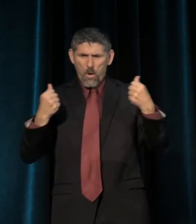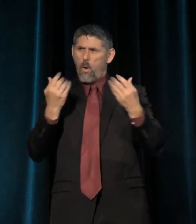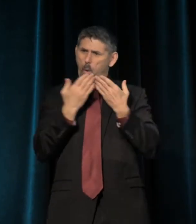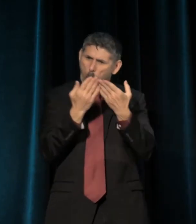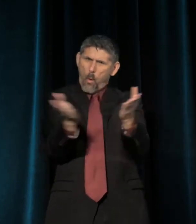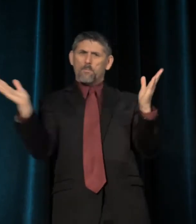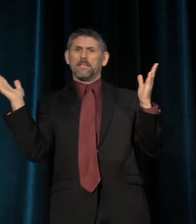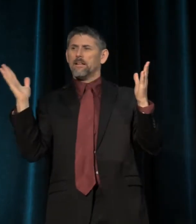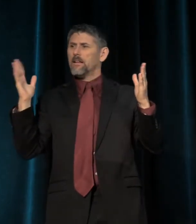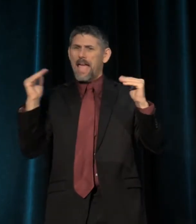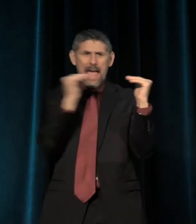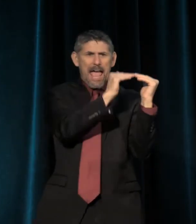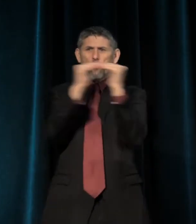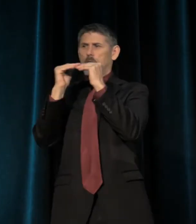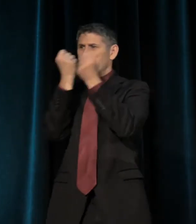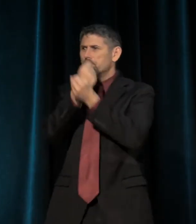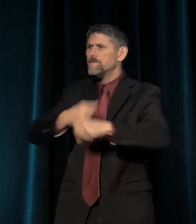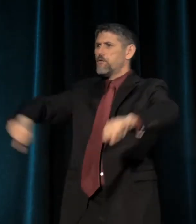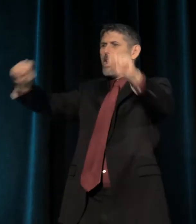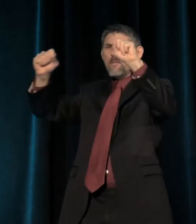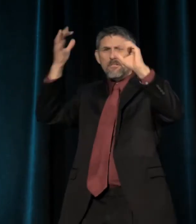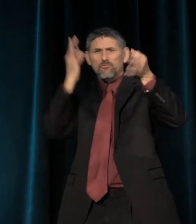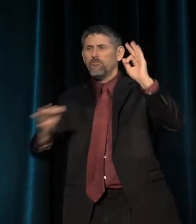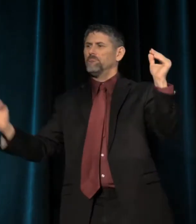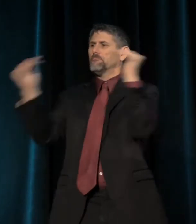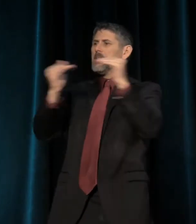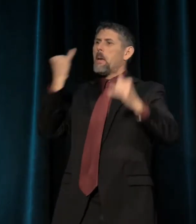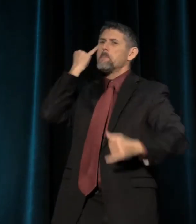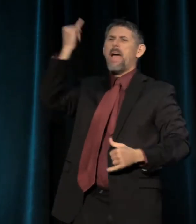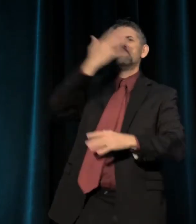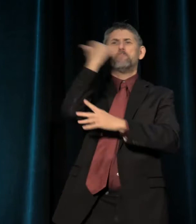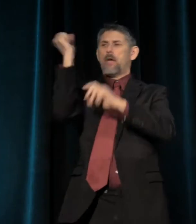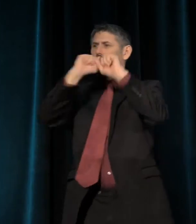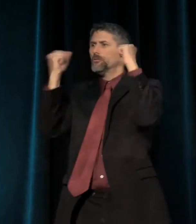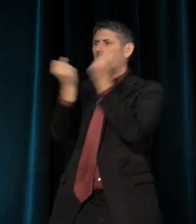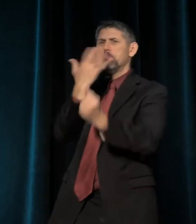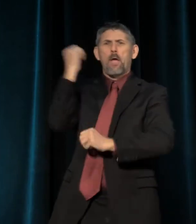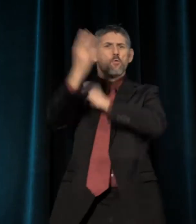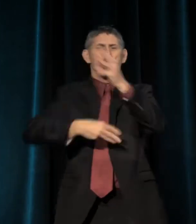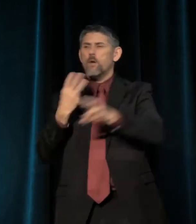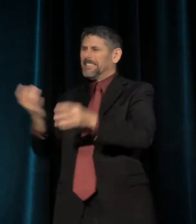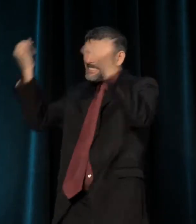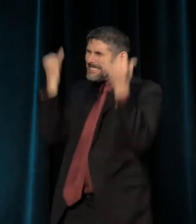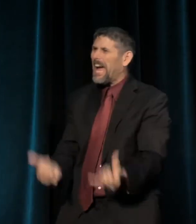of freedom and justice, to imagine a better society and a better world -- now is that time.